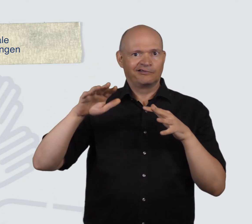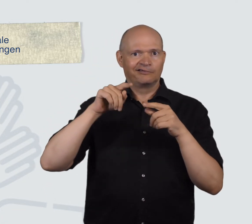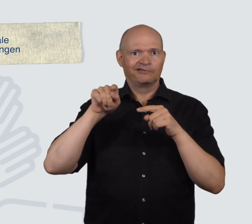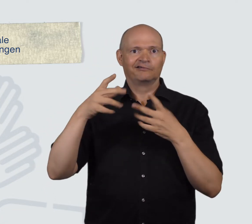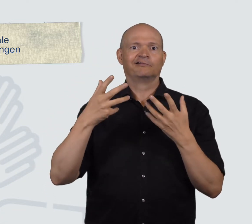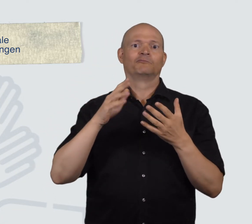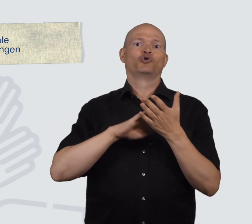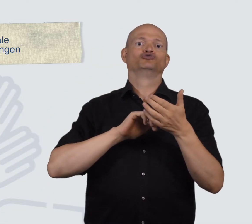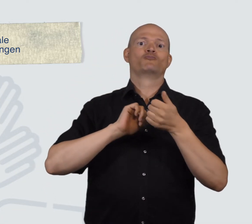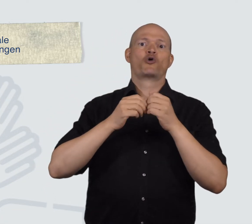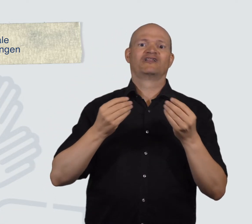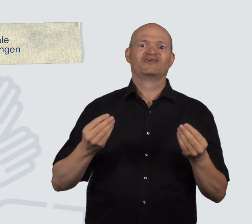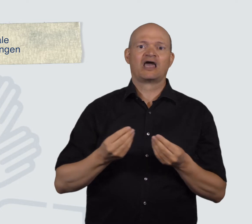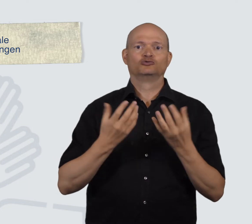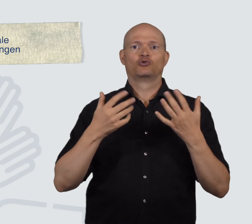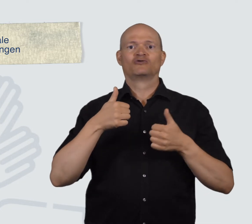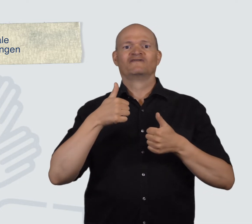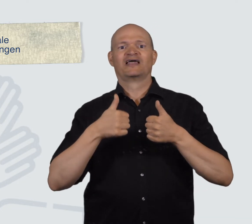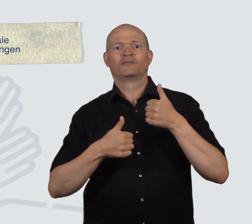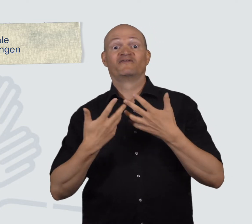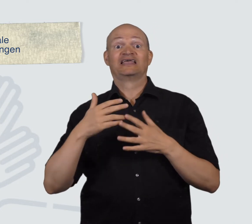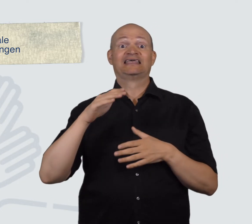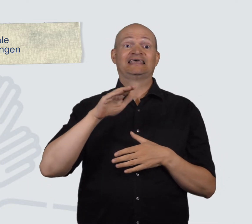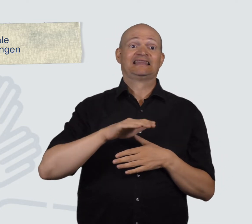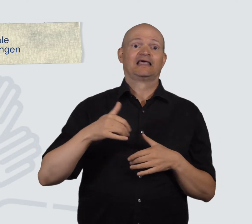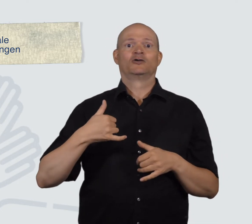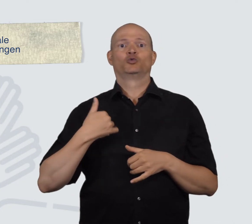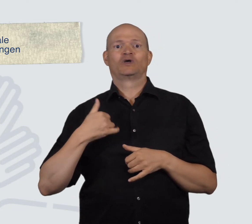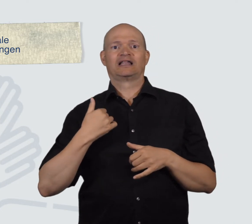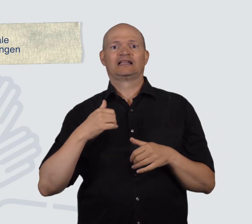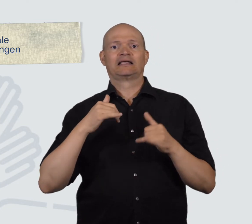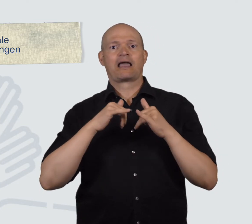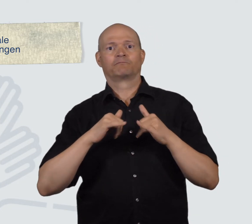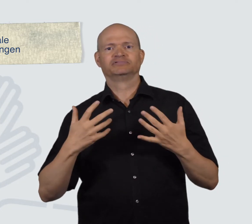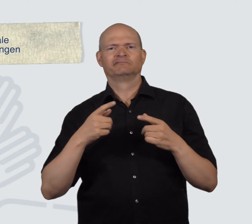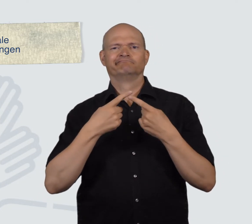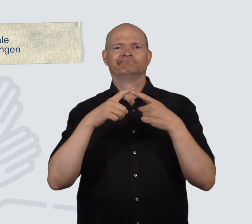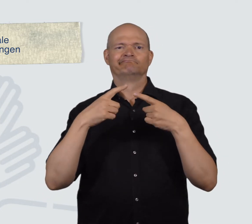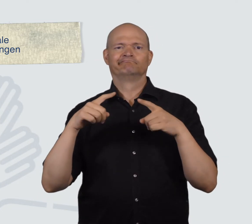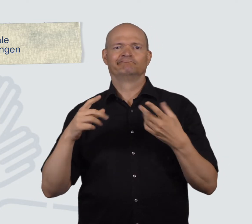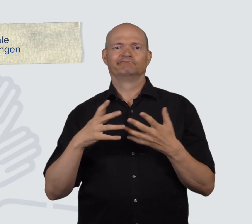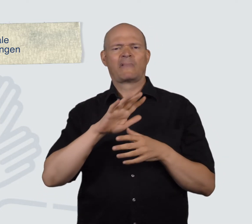international sporting events, competitions, youth and young adult camps and many more.